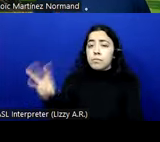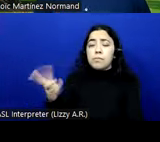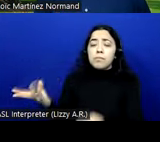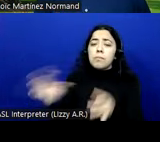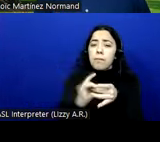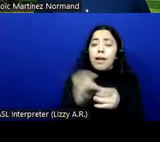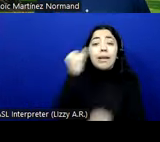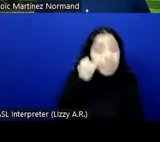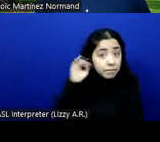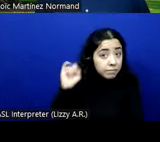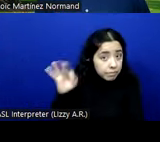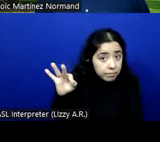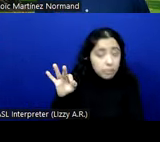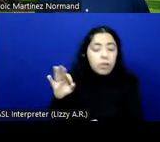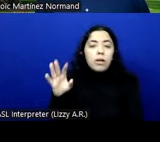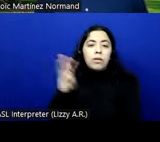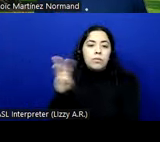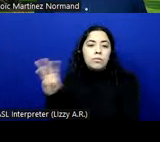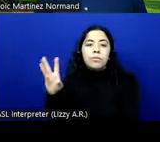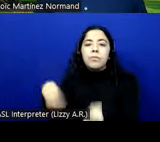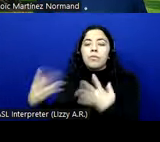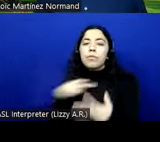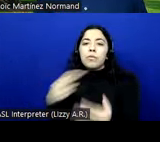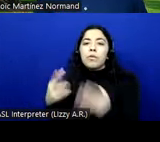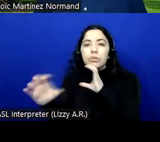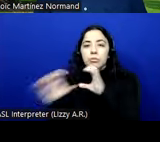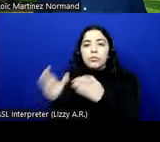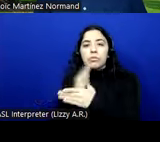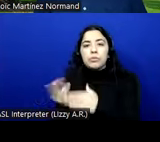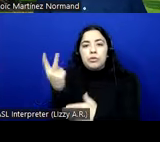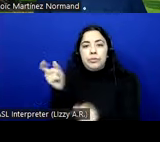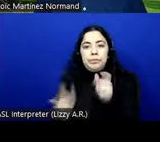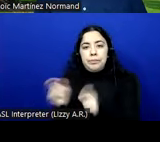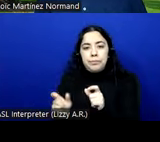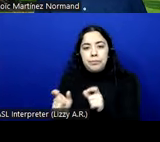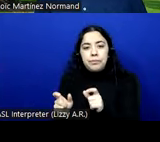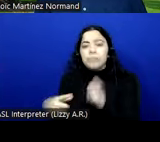voice communication between people. For instance, for any of you that is